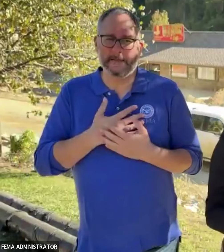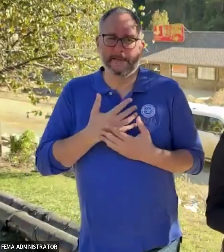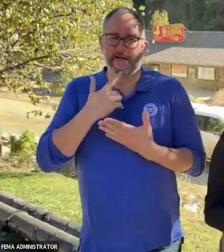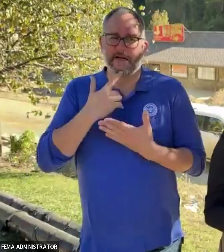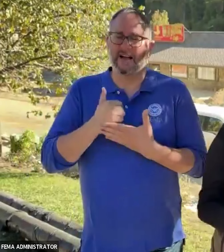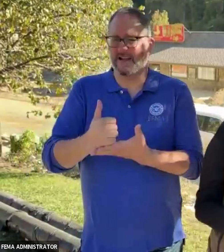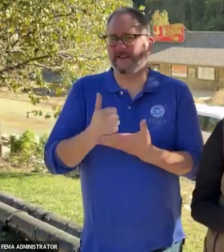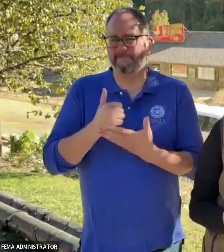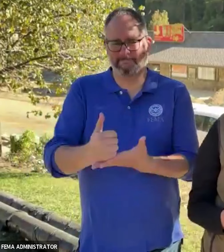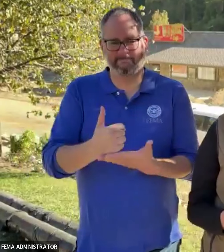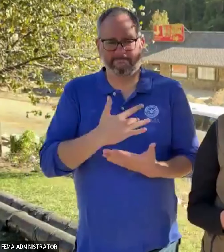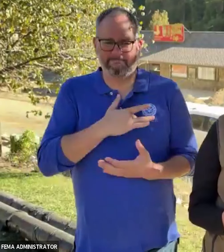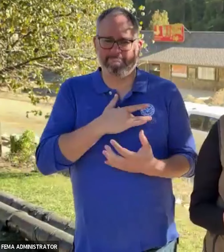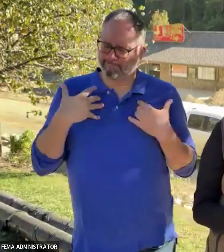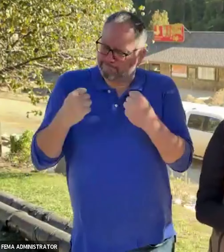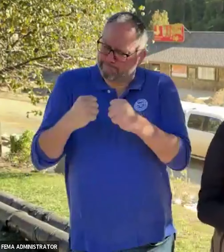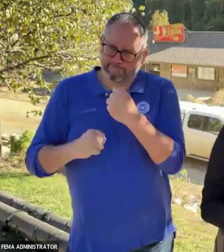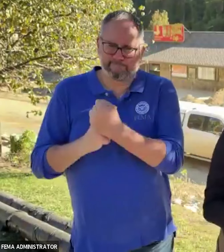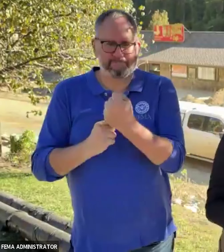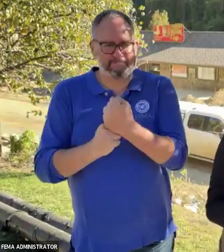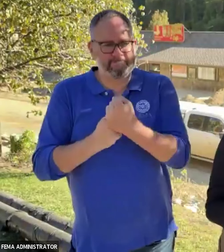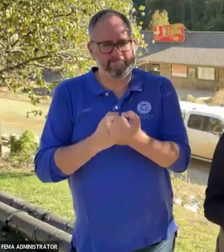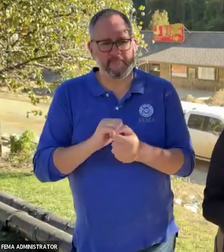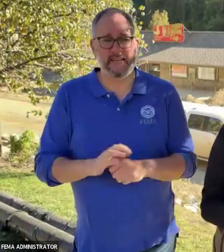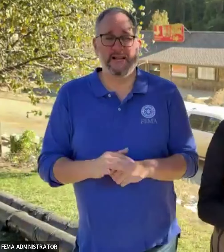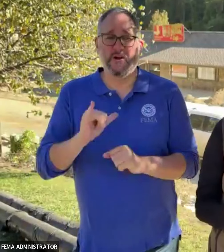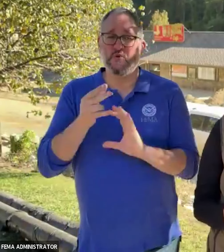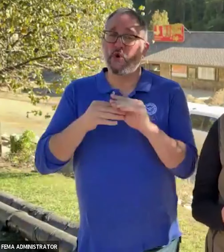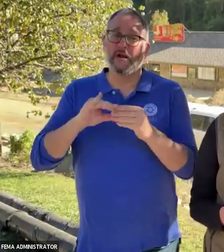I've also heard stories of hope and promise for a better tomorrow.